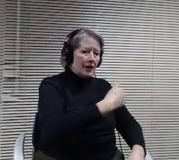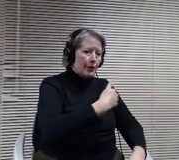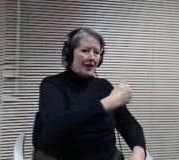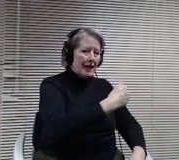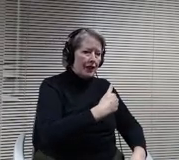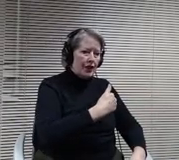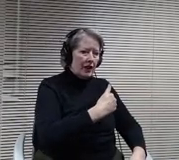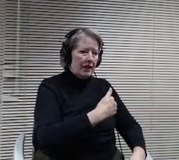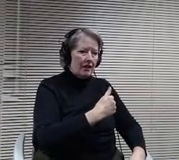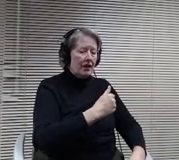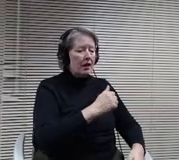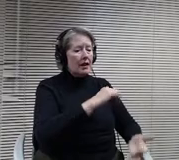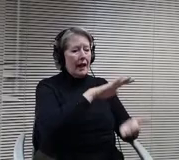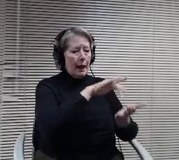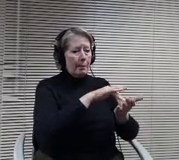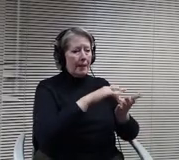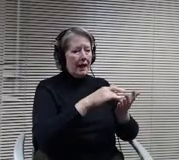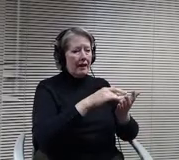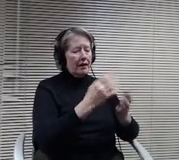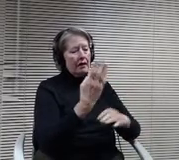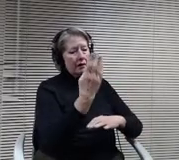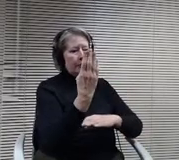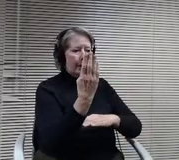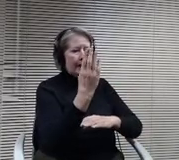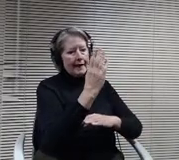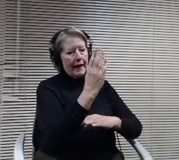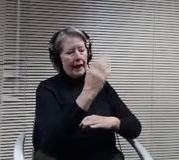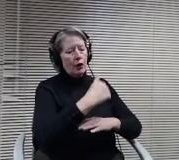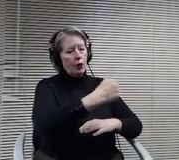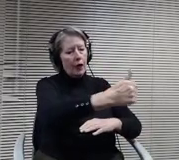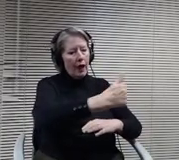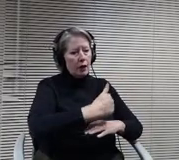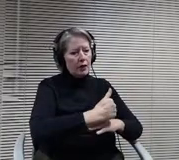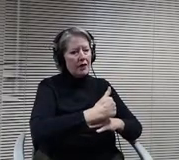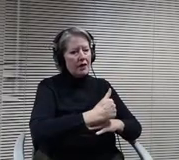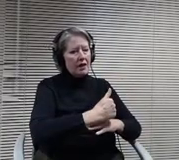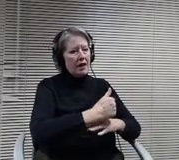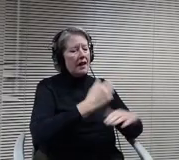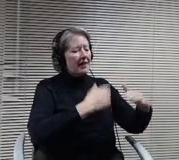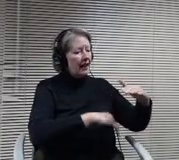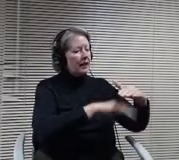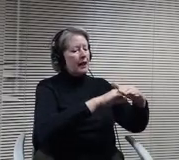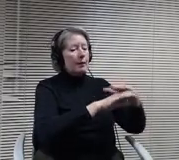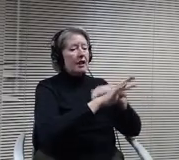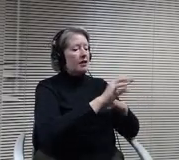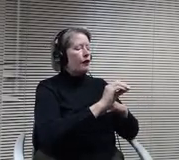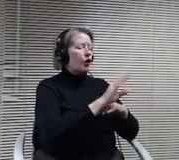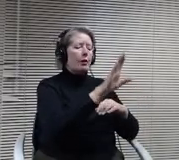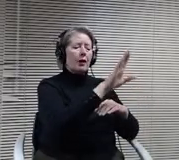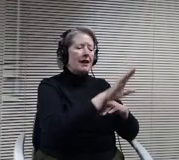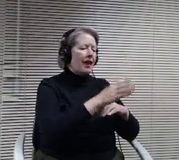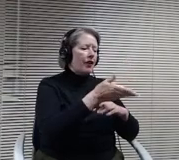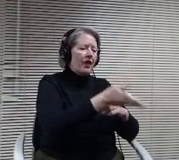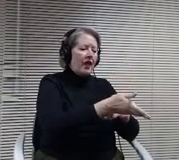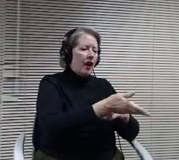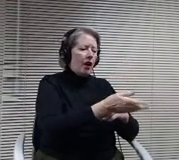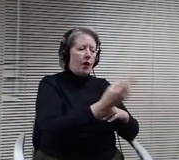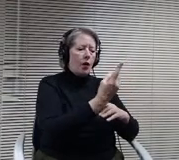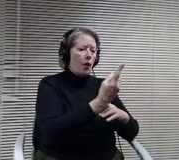be 40, they'll never all be there at the same time, and it gives us flexibility to serve students who may otherwise not